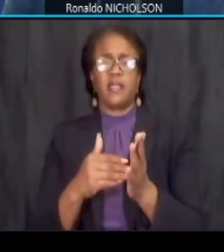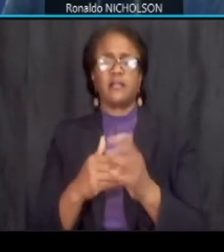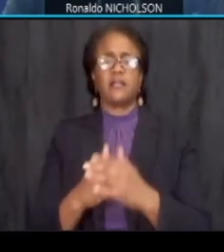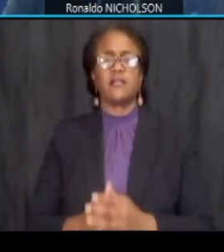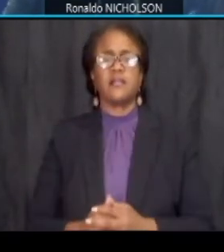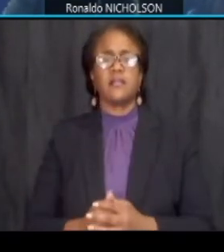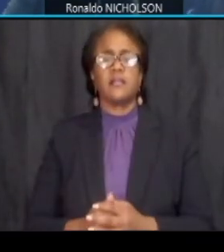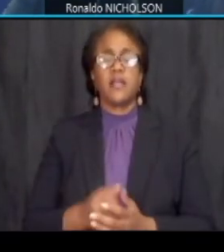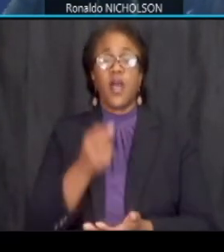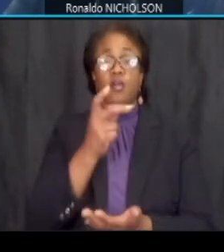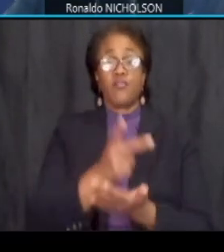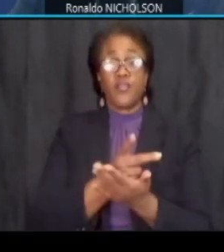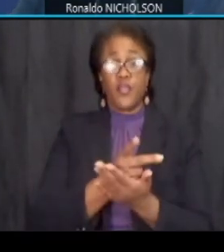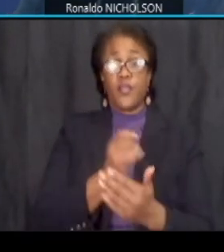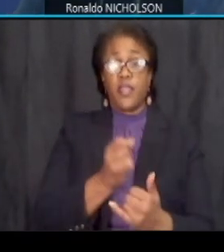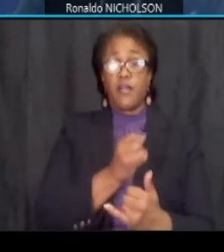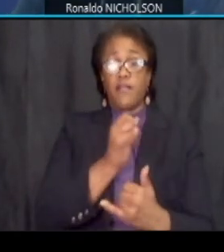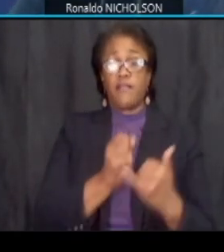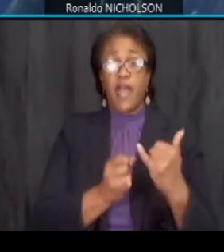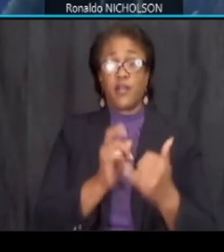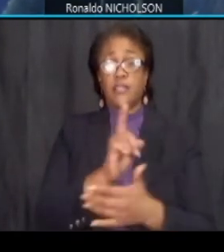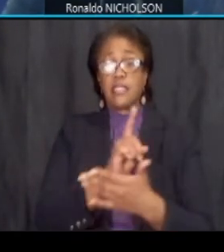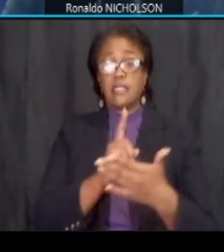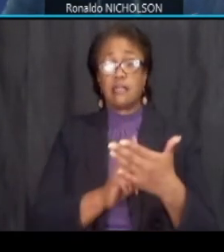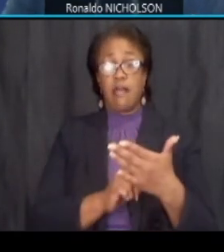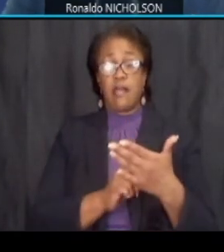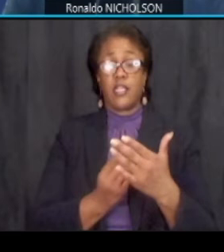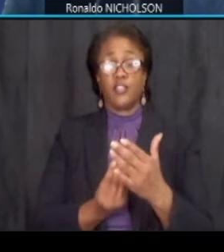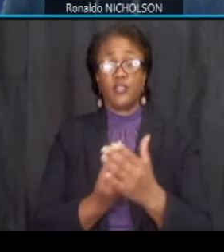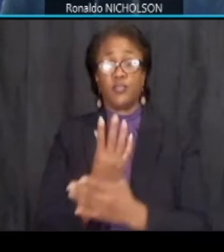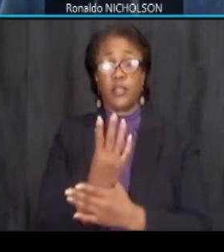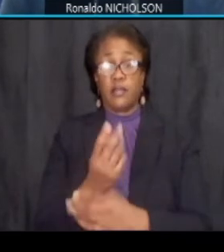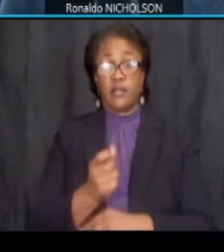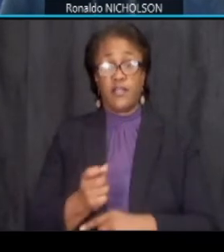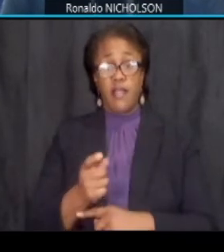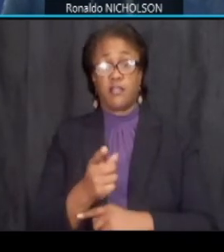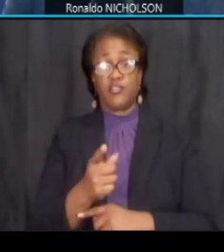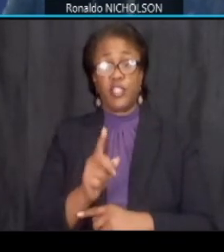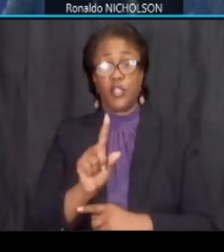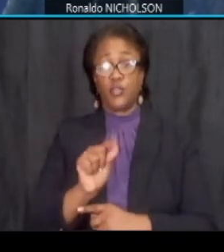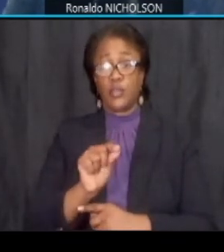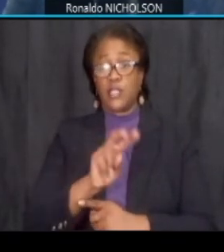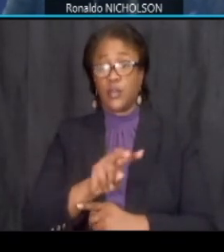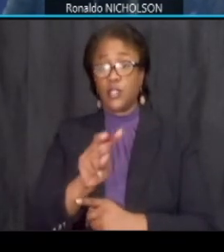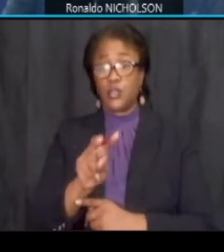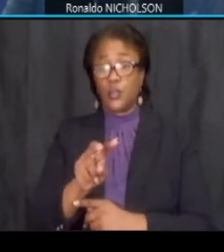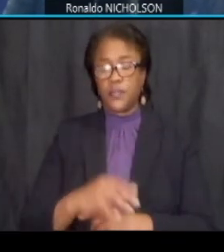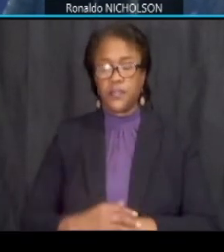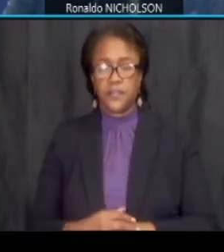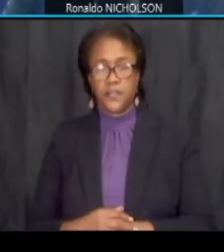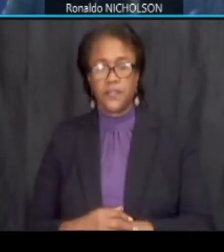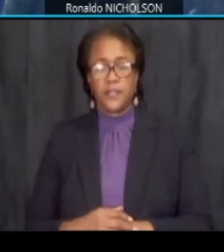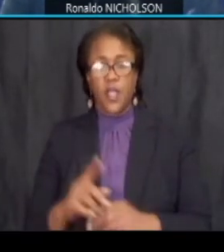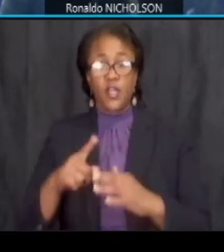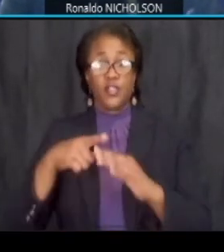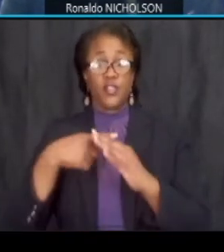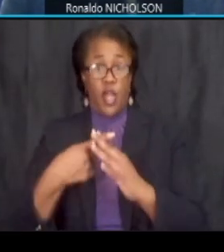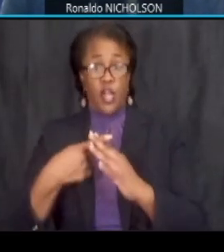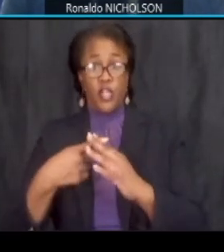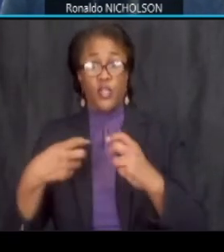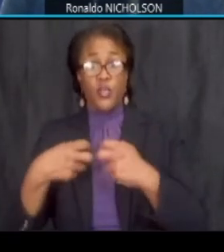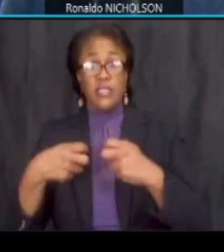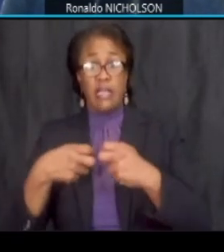approve the final design in the spring of next year 2022 start utility relocations and